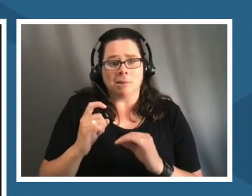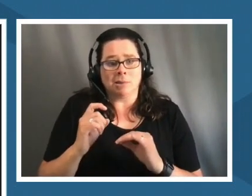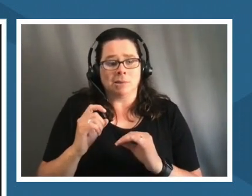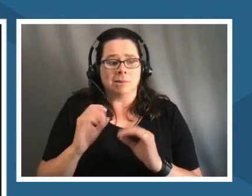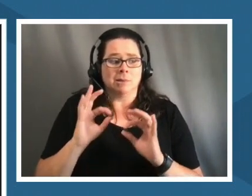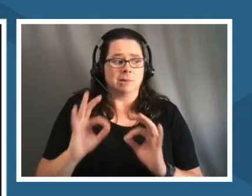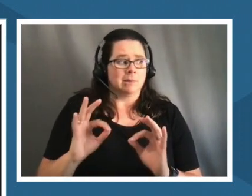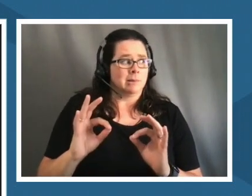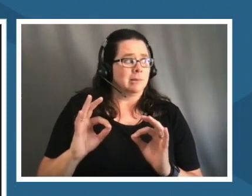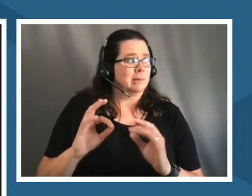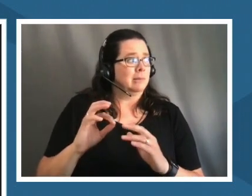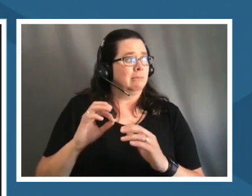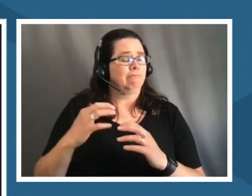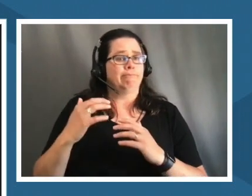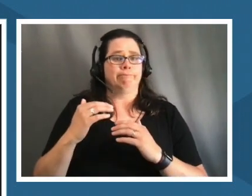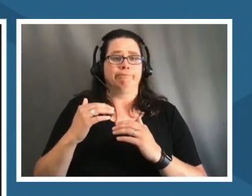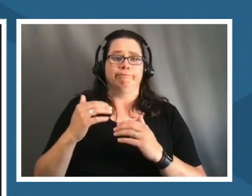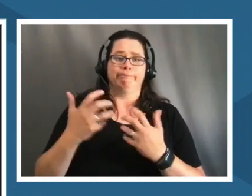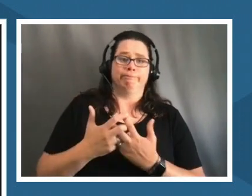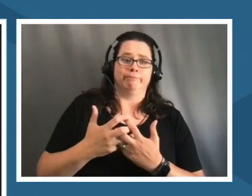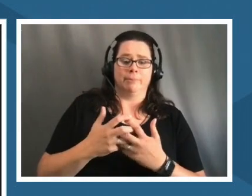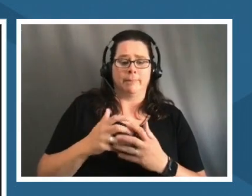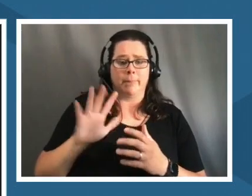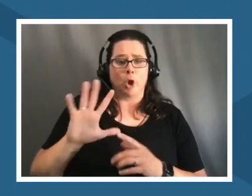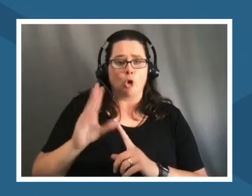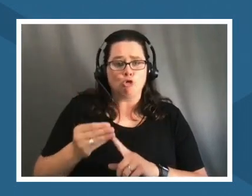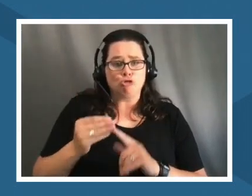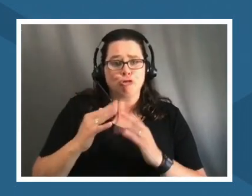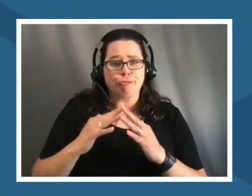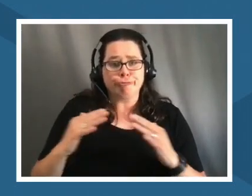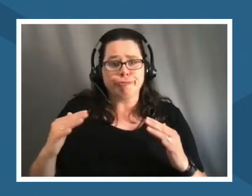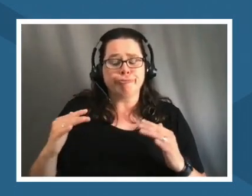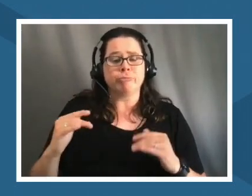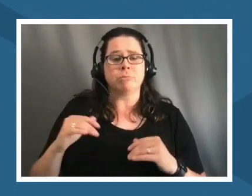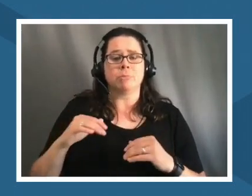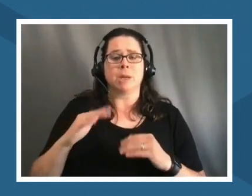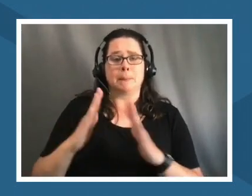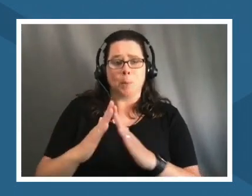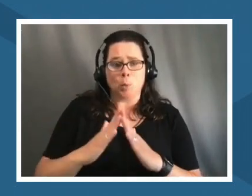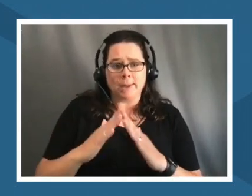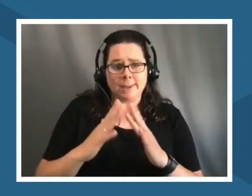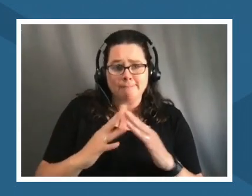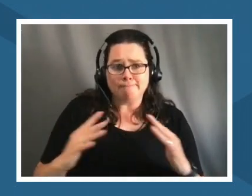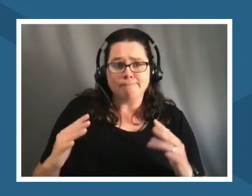community their culture is different and